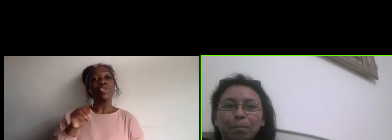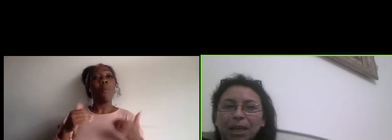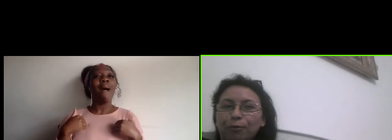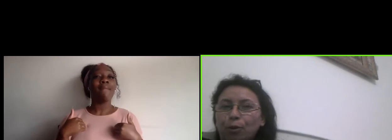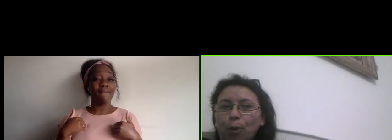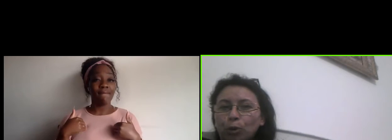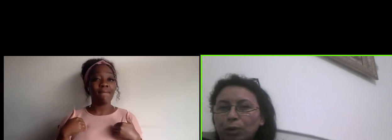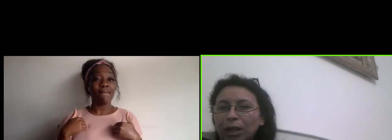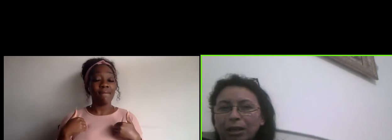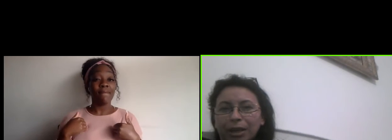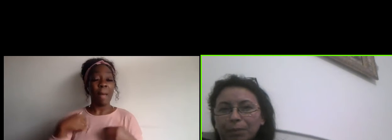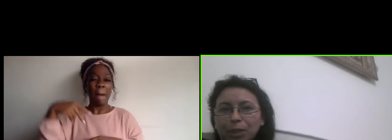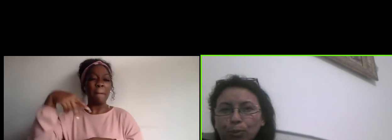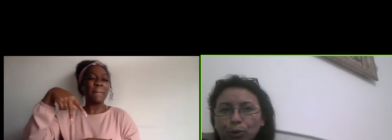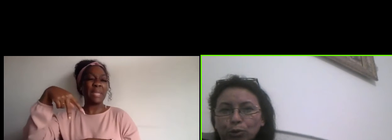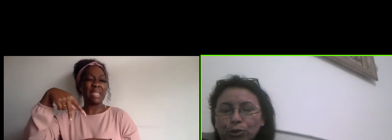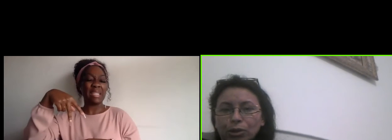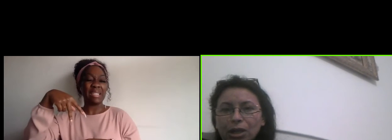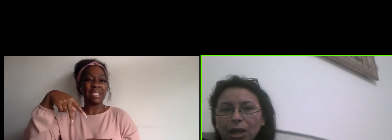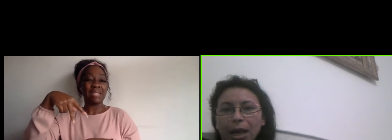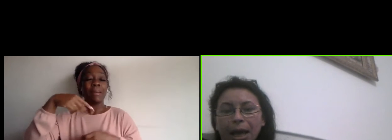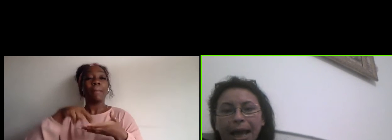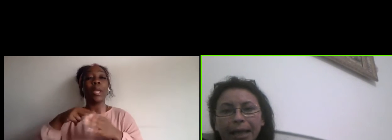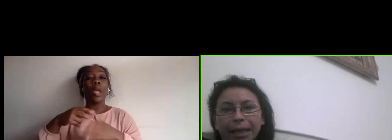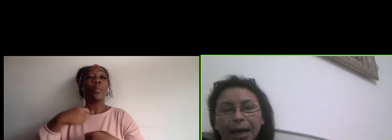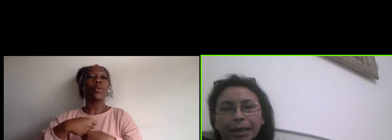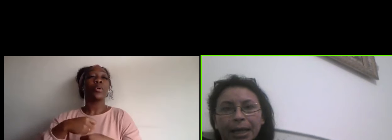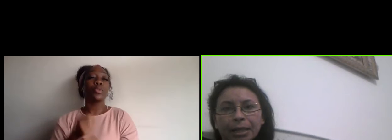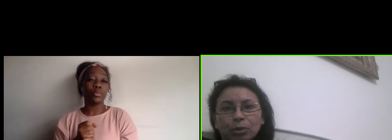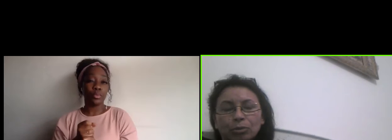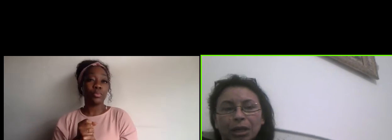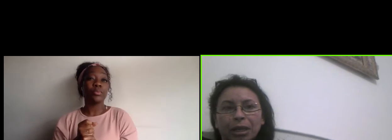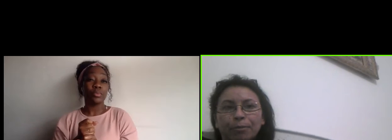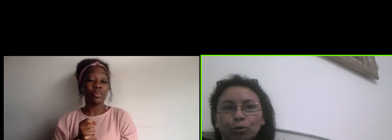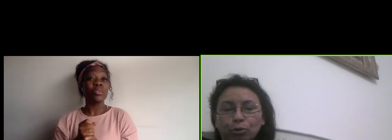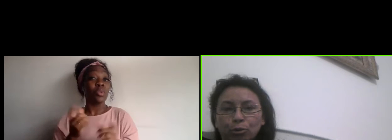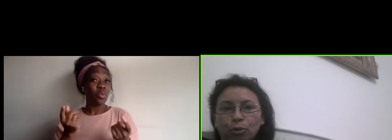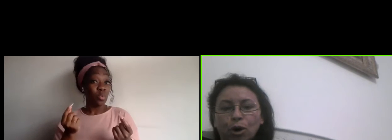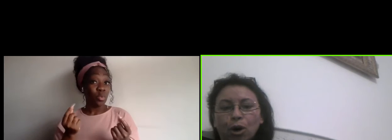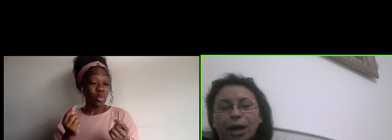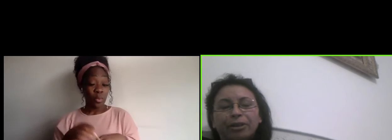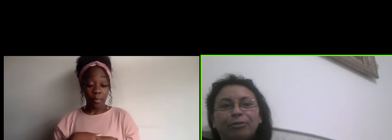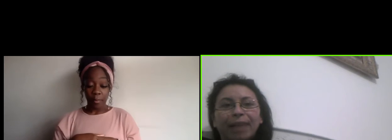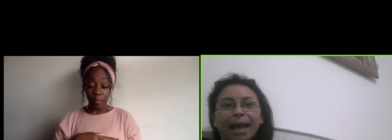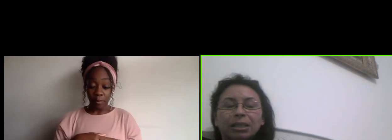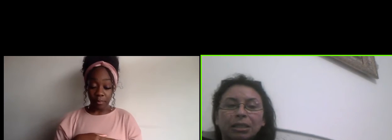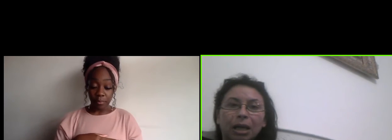P for ( speaking in foreign language) that means to produce. And the idea is to change them through and reflect